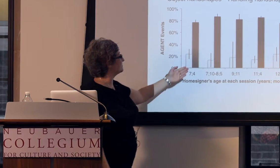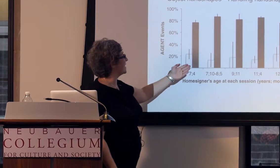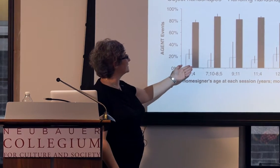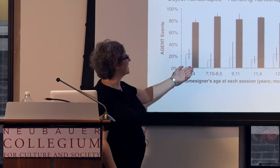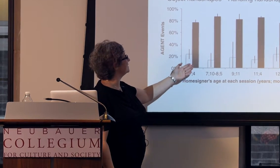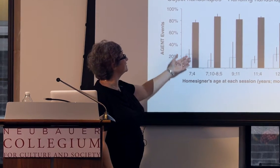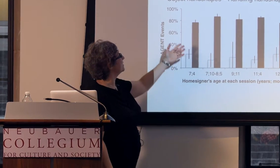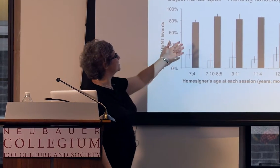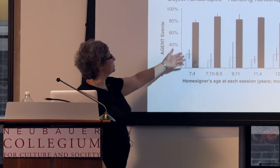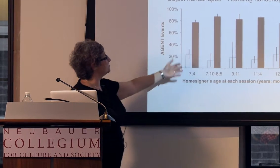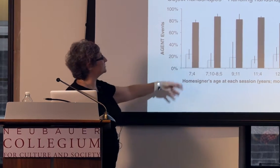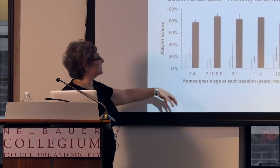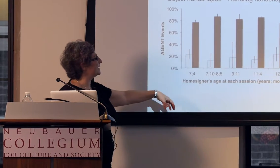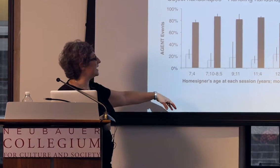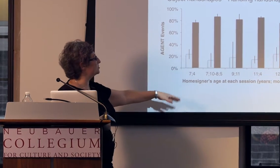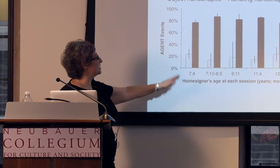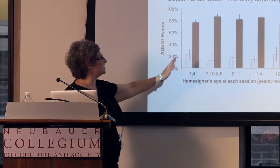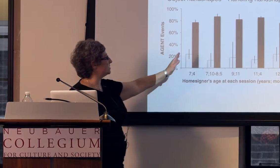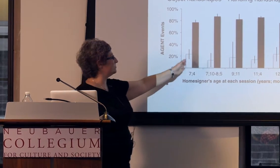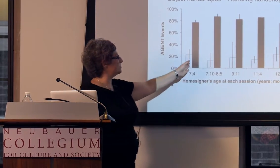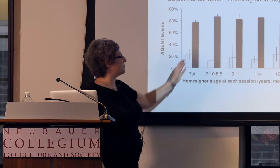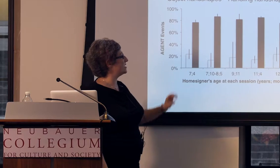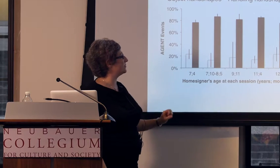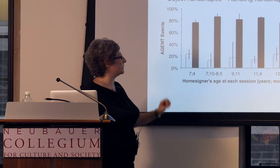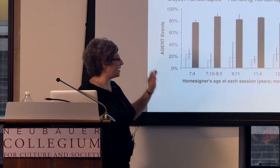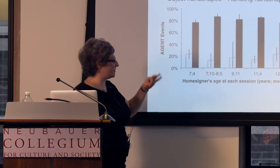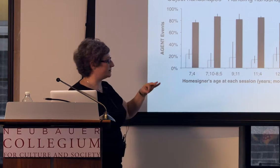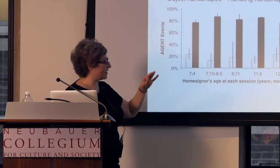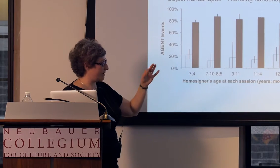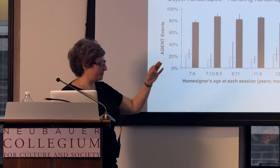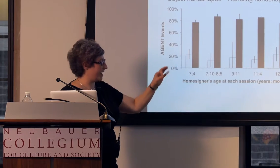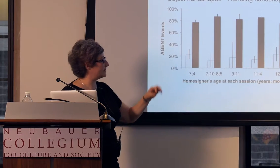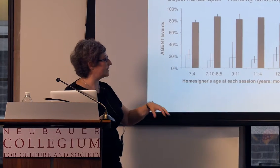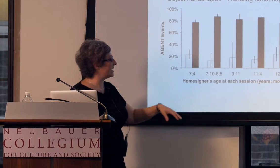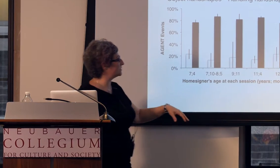This makes sense, you see an agent, you do a handling handshape,